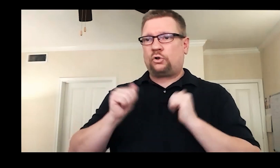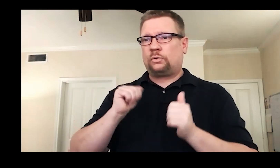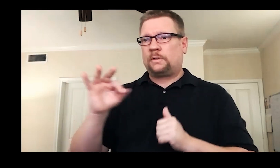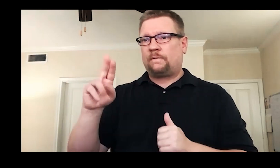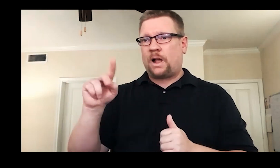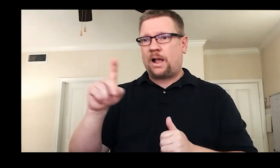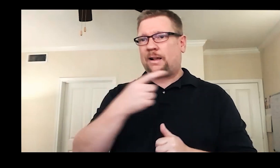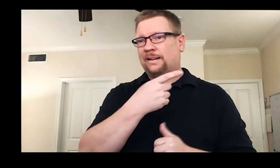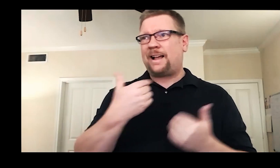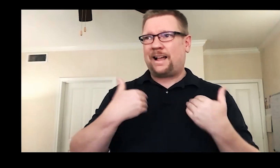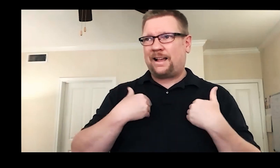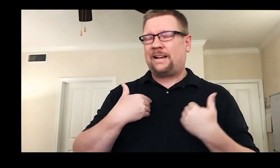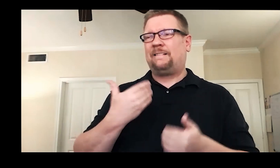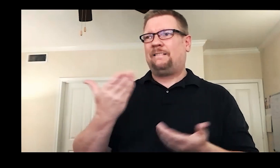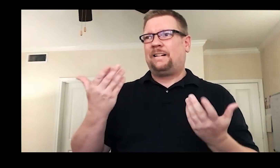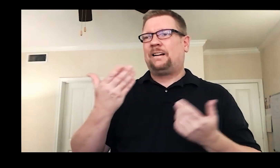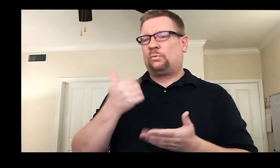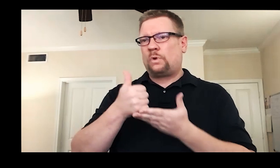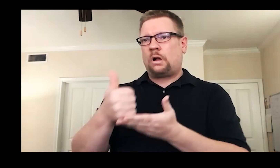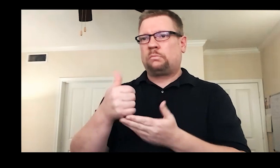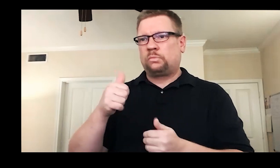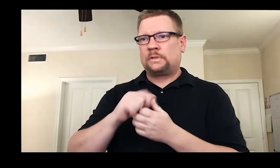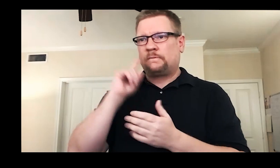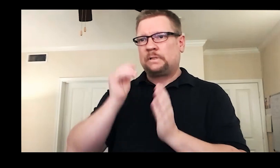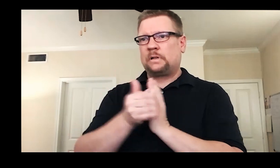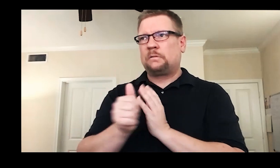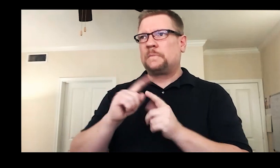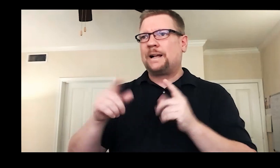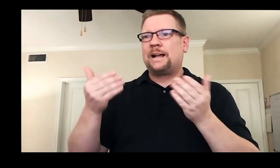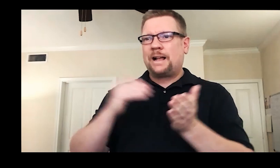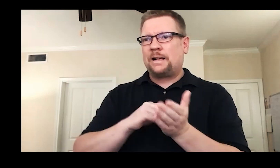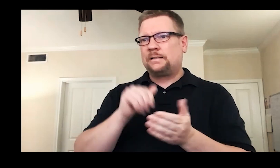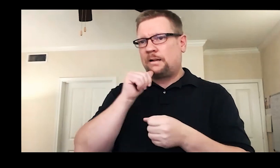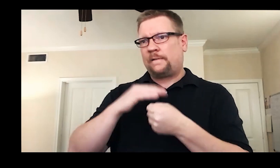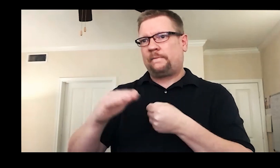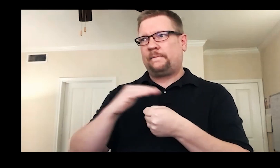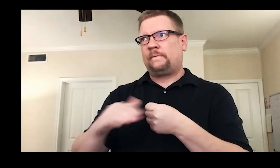There is an Actor’s Fund to assist Deaf talent, but again, it is not enough.